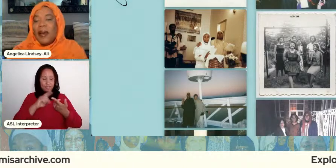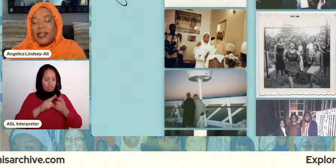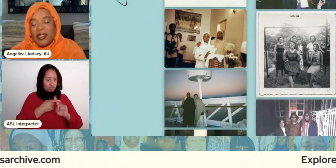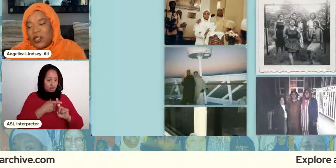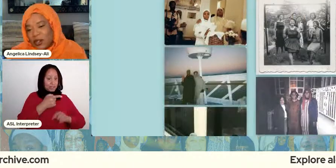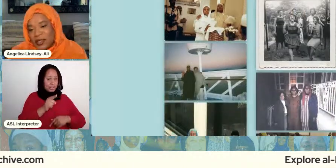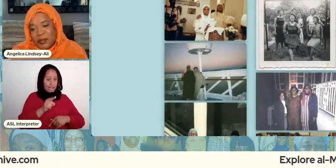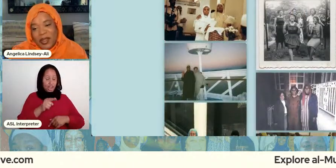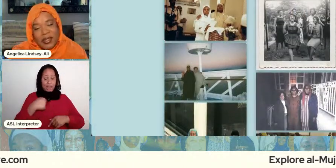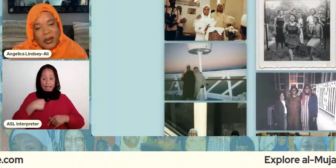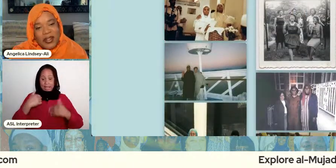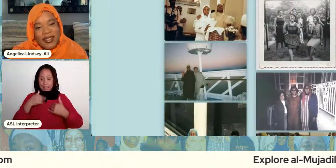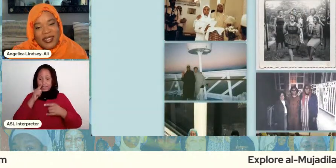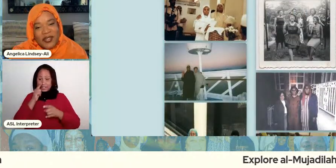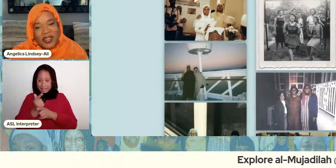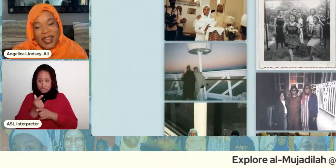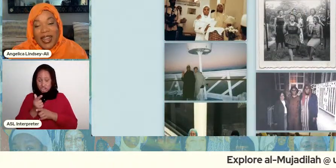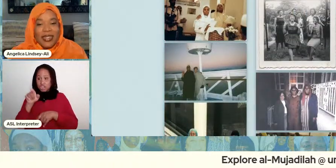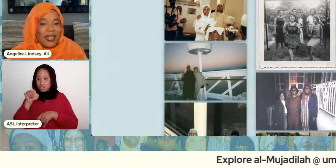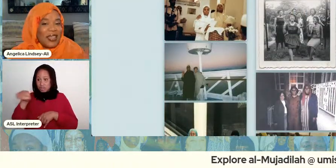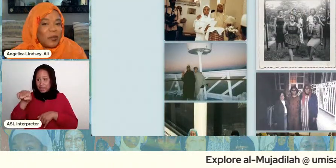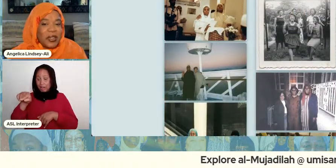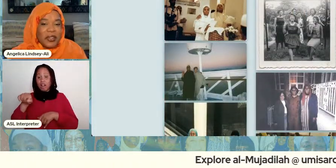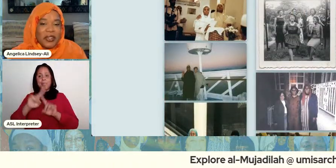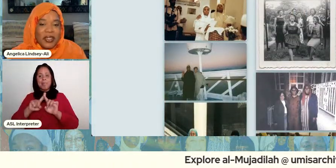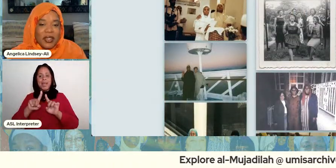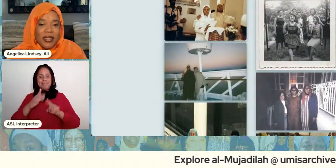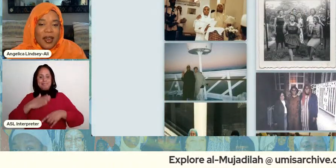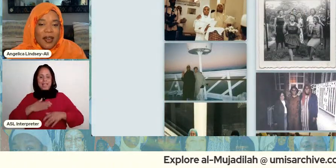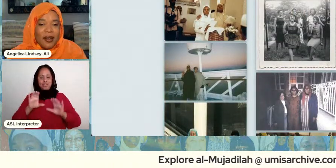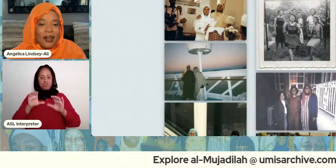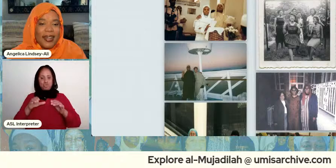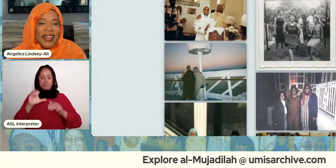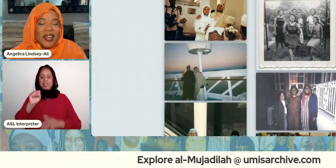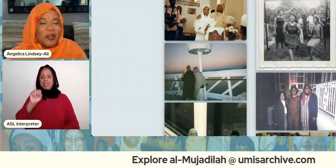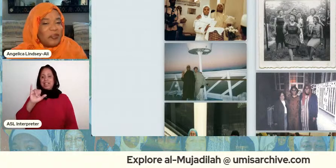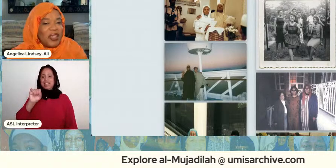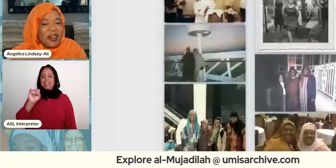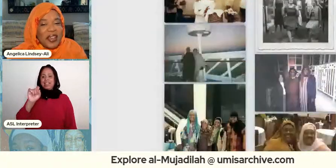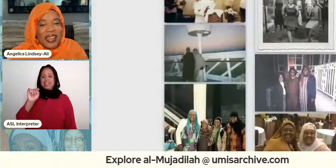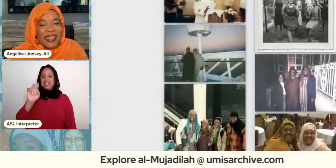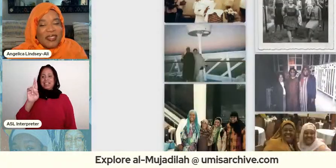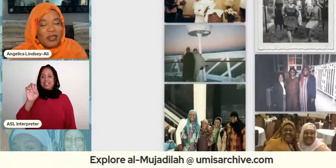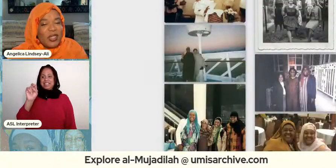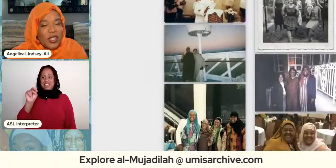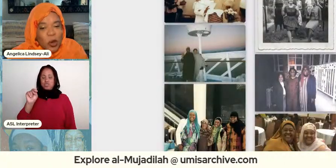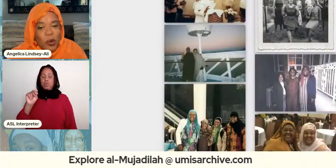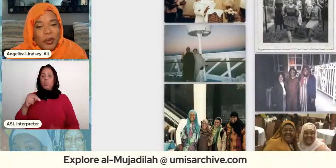but my sister-in-law something totally different and i just these pictures just are they're so